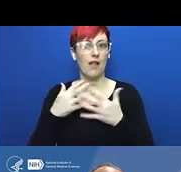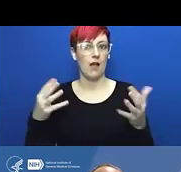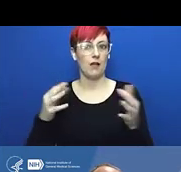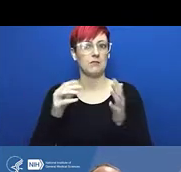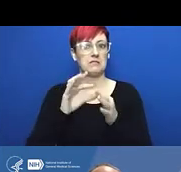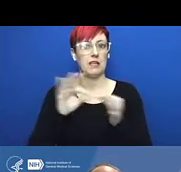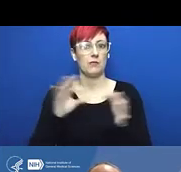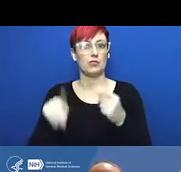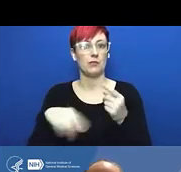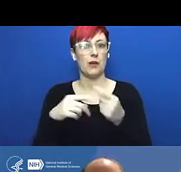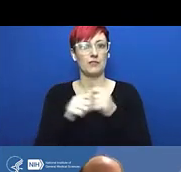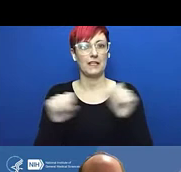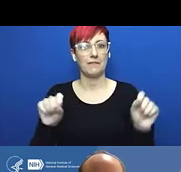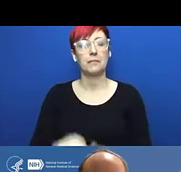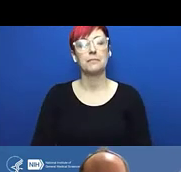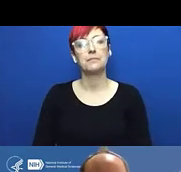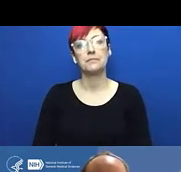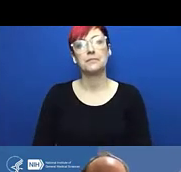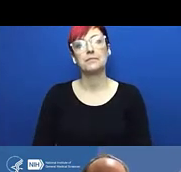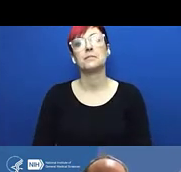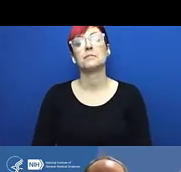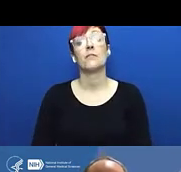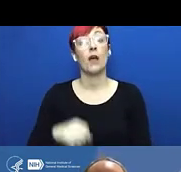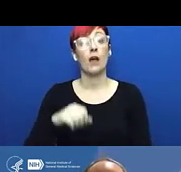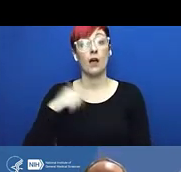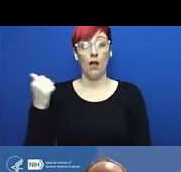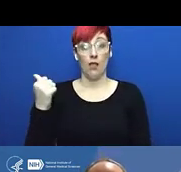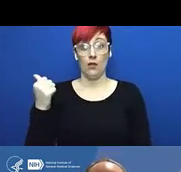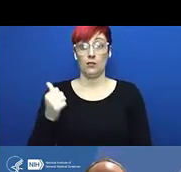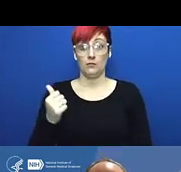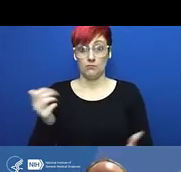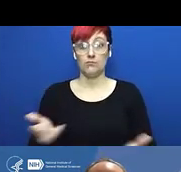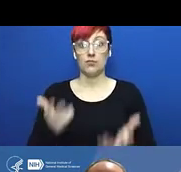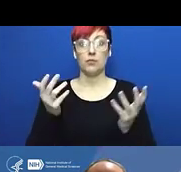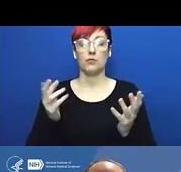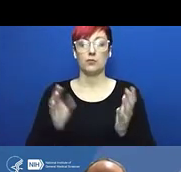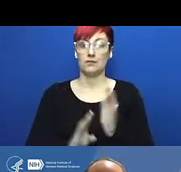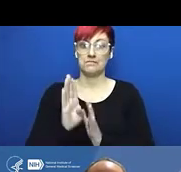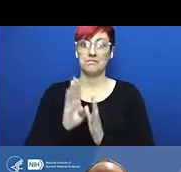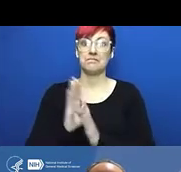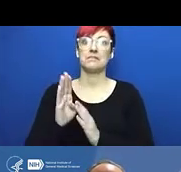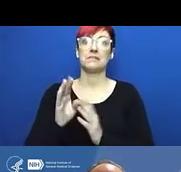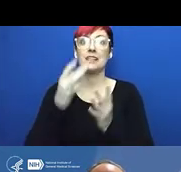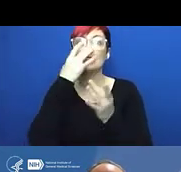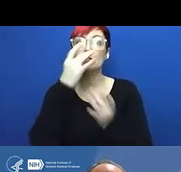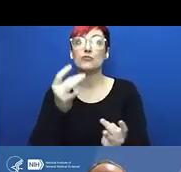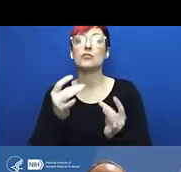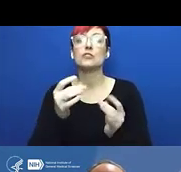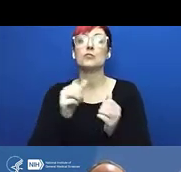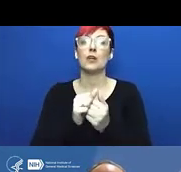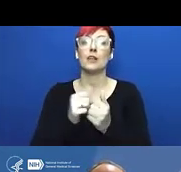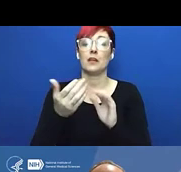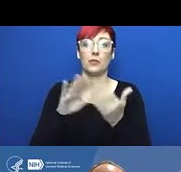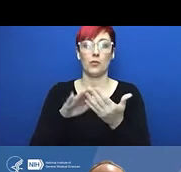But basically in a nutshell the report concluded that the explosion was the ultimate result